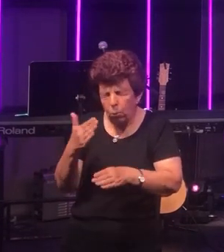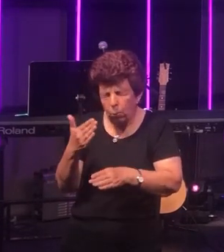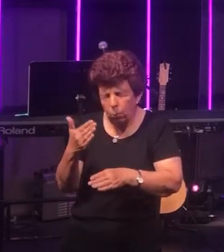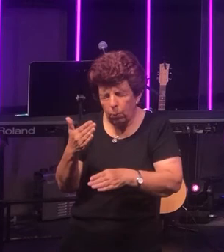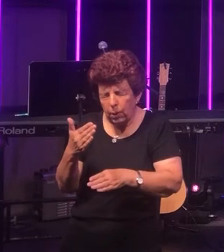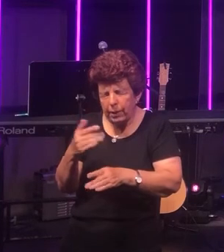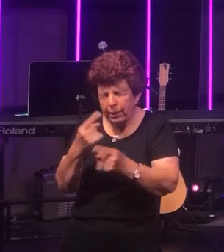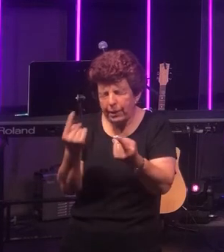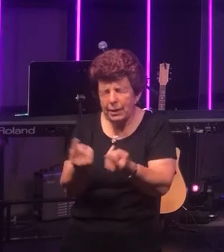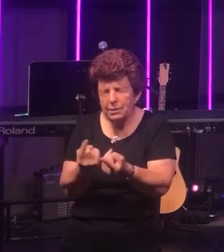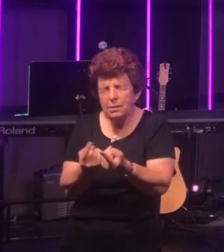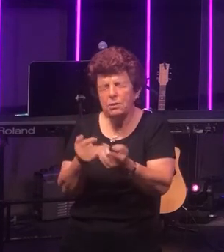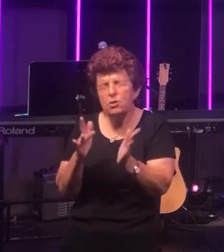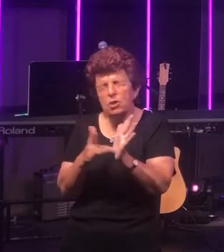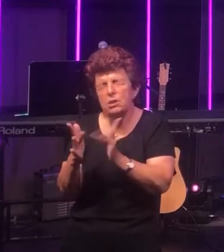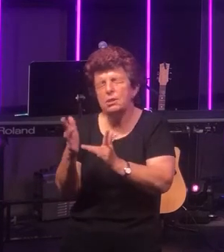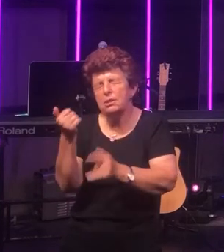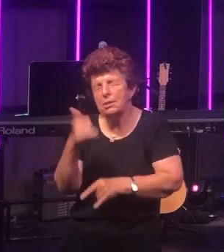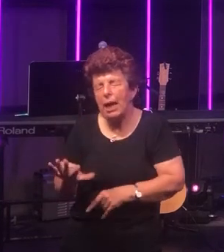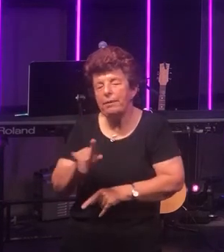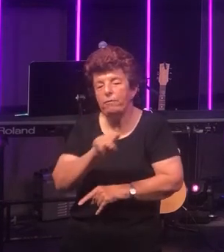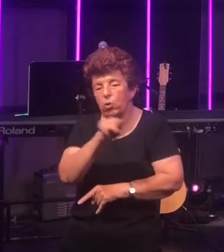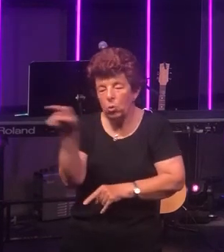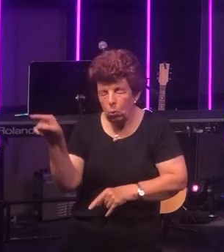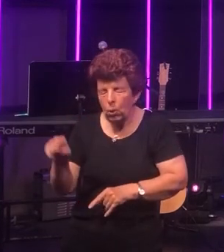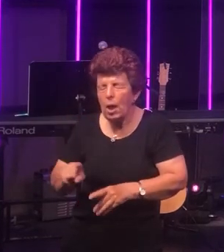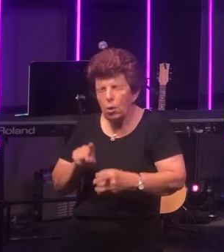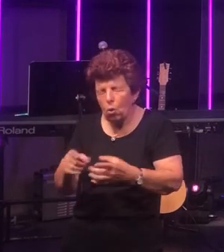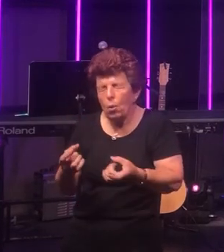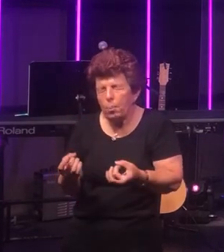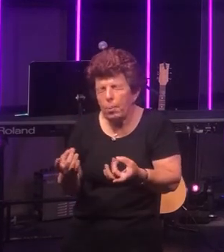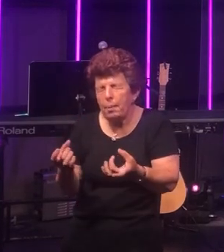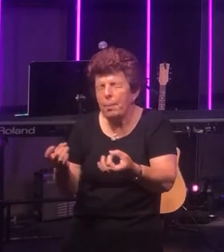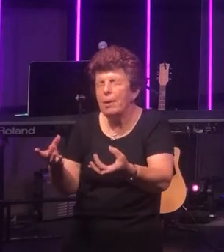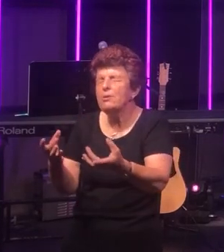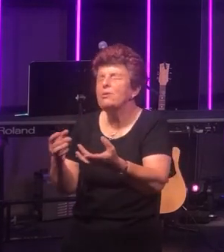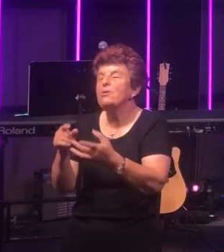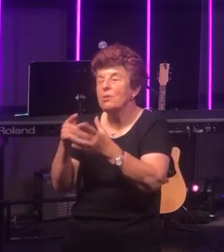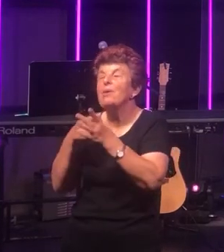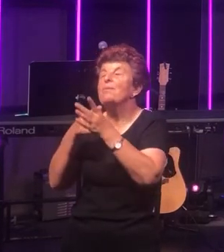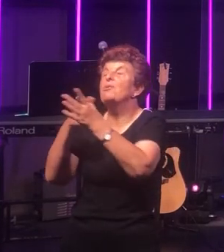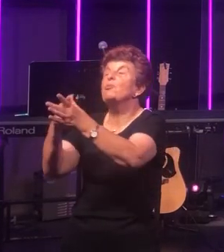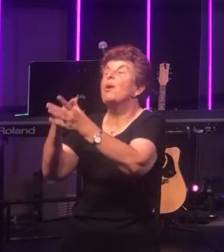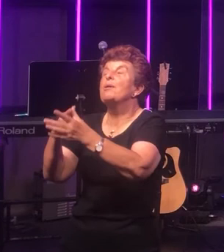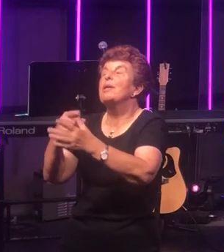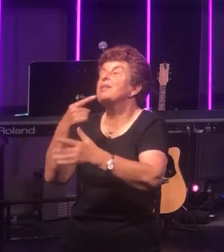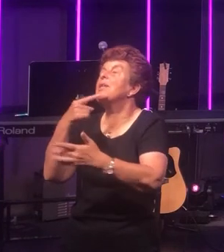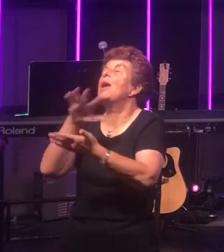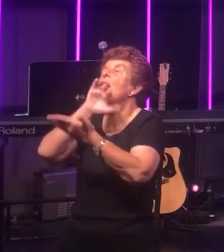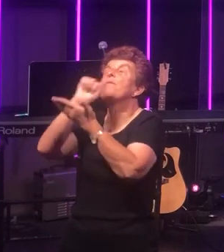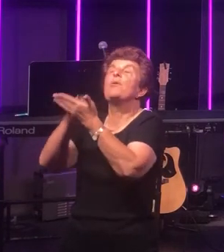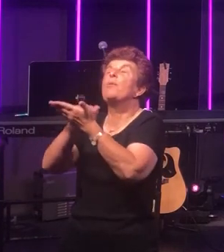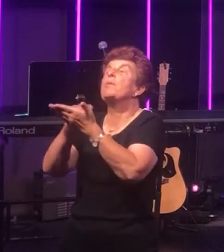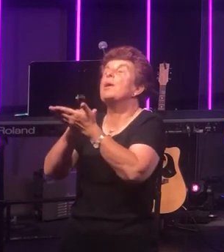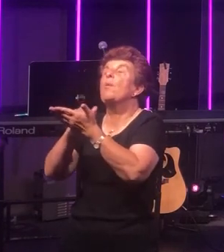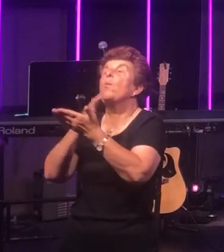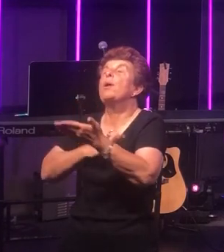done for you and your willingness to respond in repentance in obedience to Him